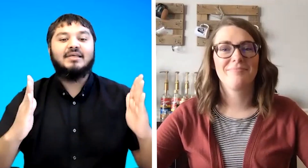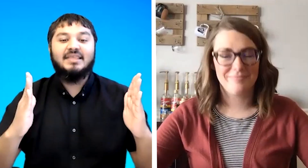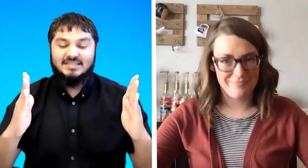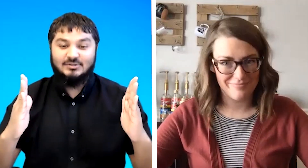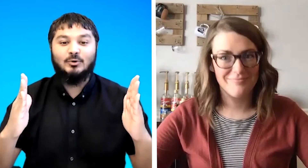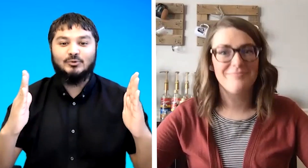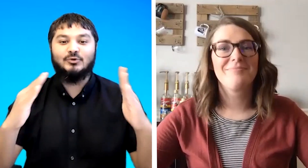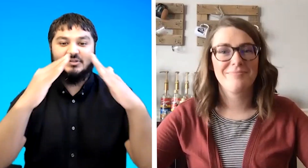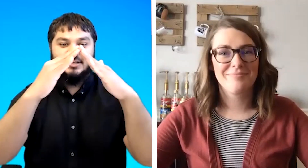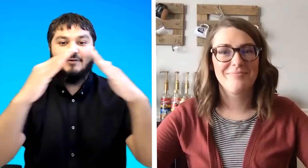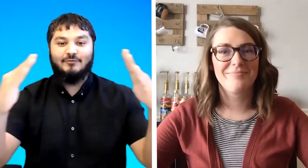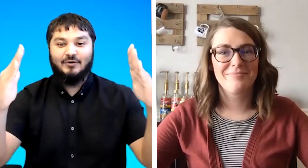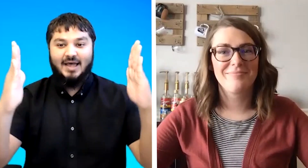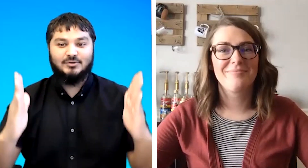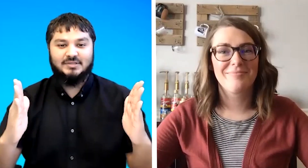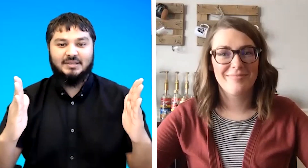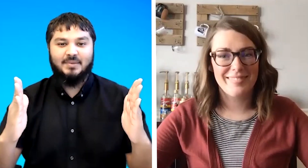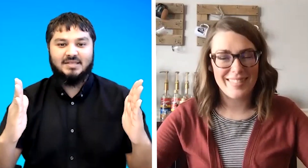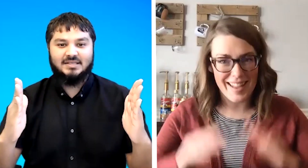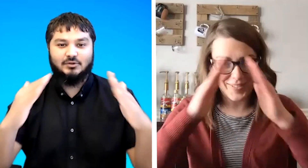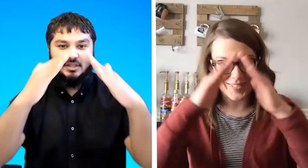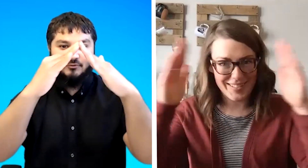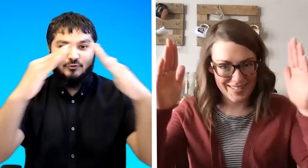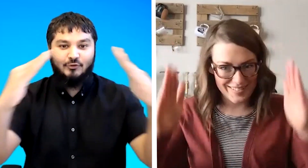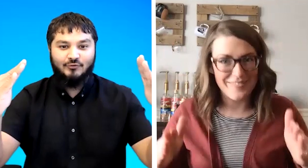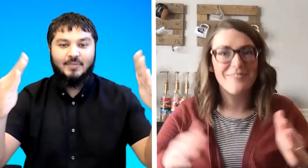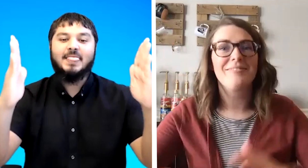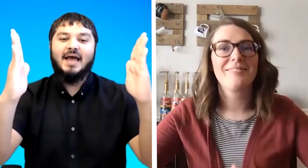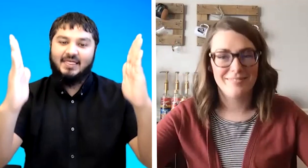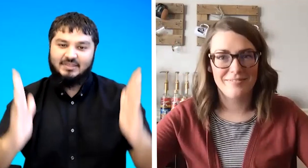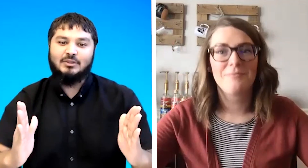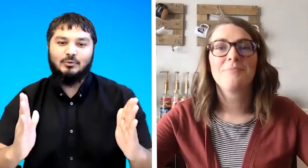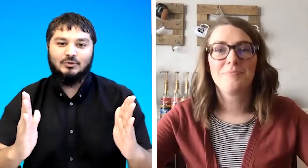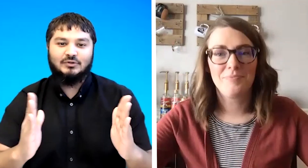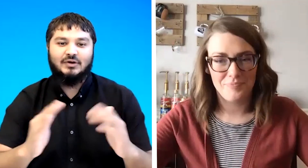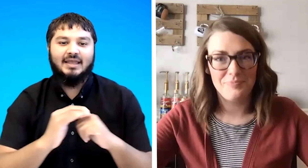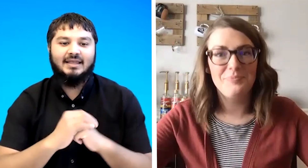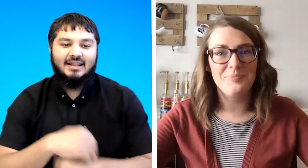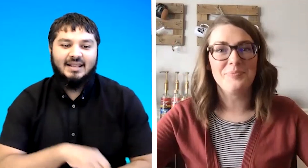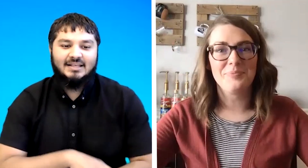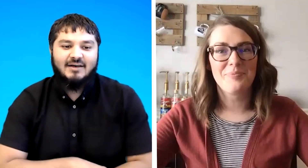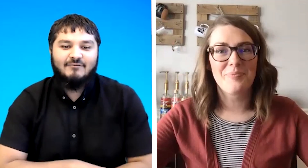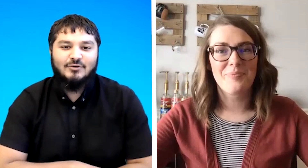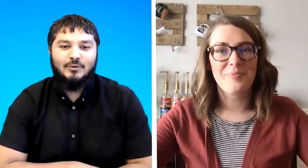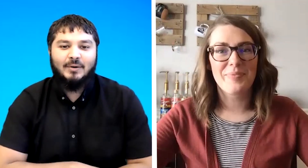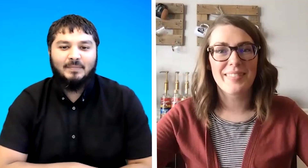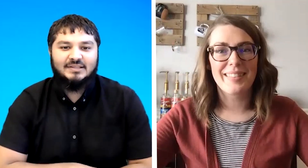this is also the sign for house in bss on the roof and then the walls okay let's have your one please